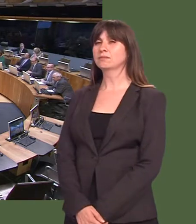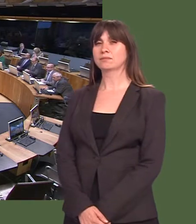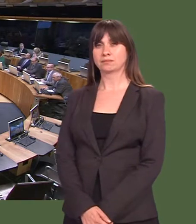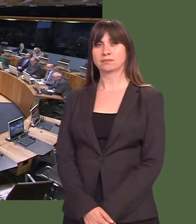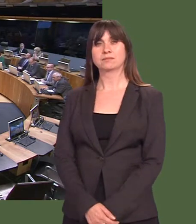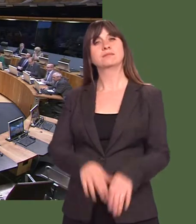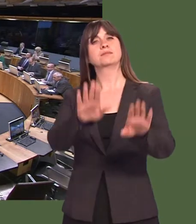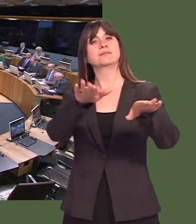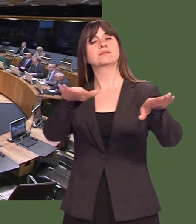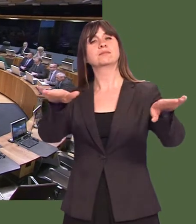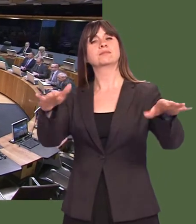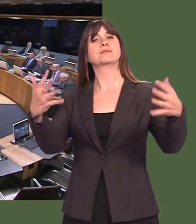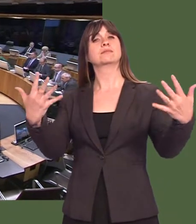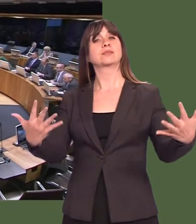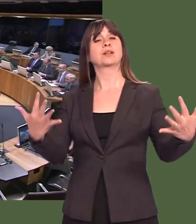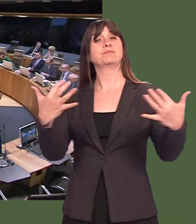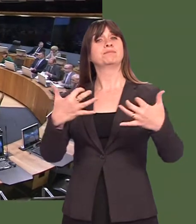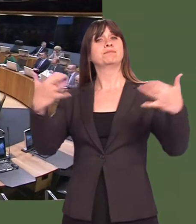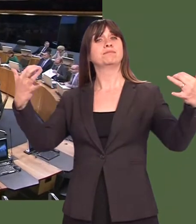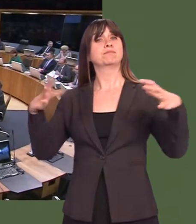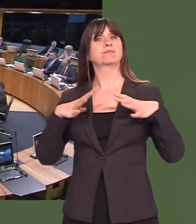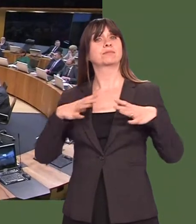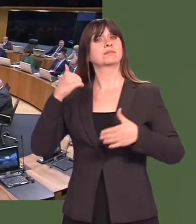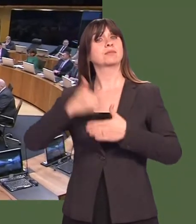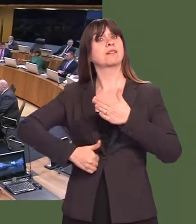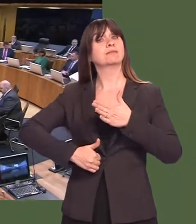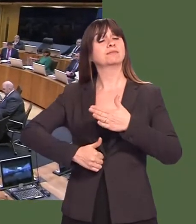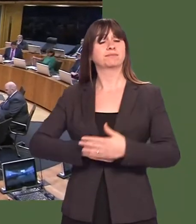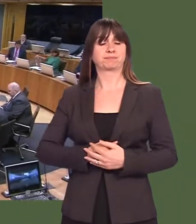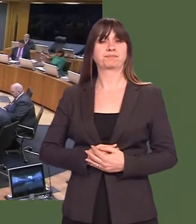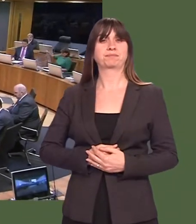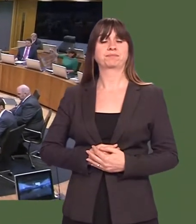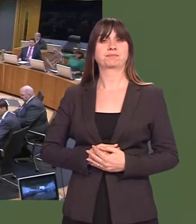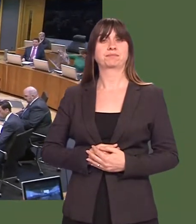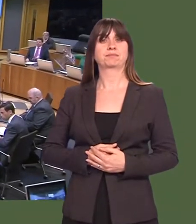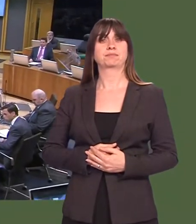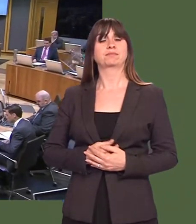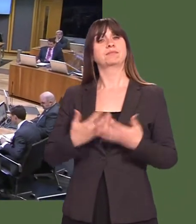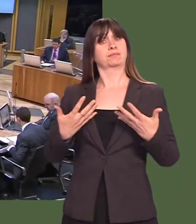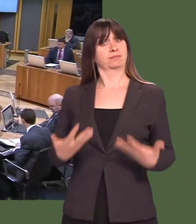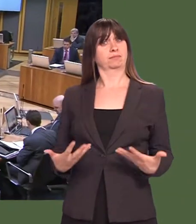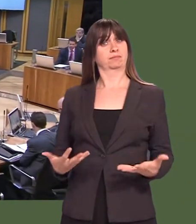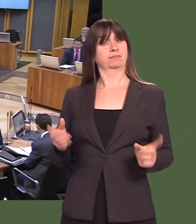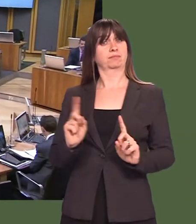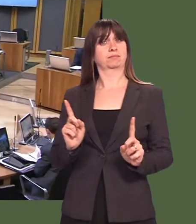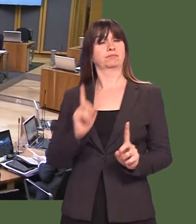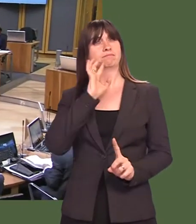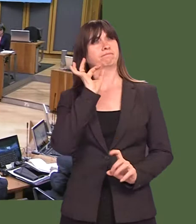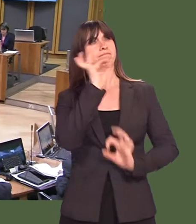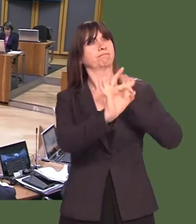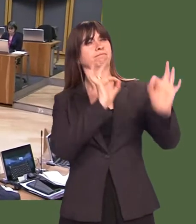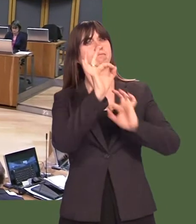Y Llywydd / The Llywydd: The first item on our agenda this afternoon is questions to